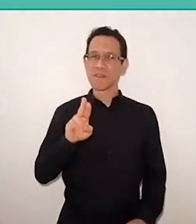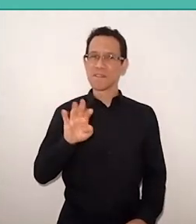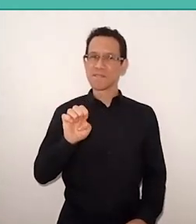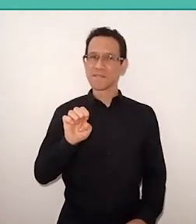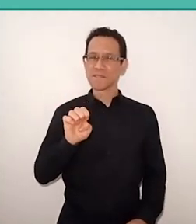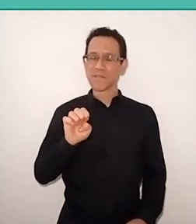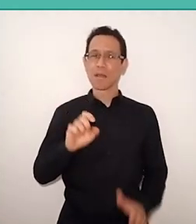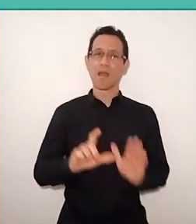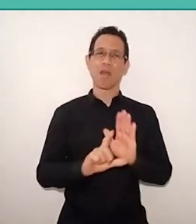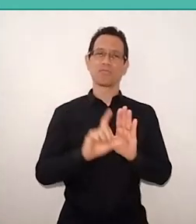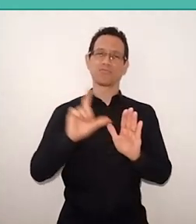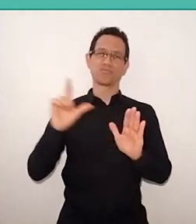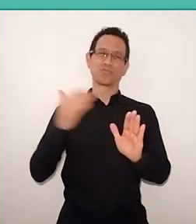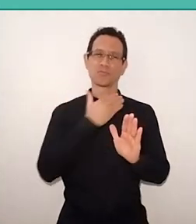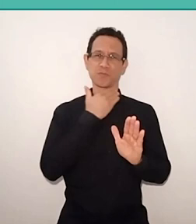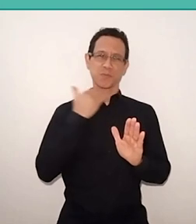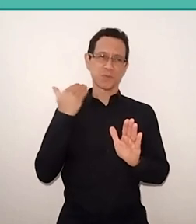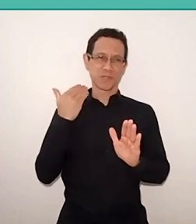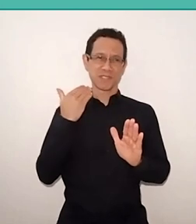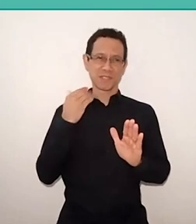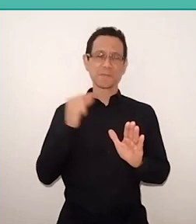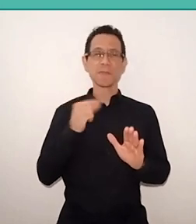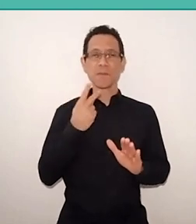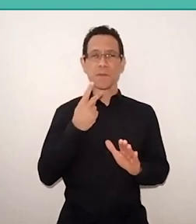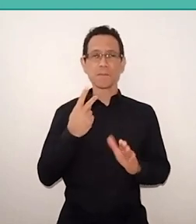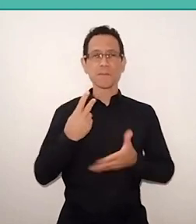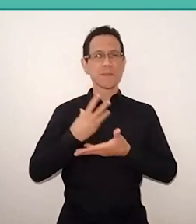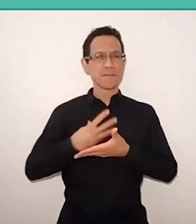he insisted: “Don't repeat me, nor do they invent, in every context”.